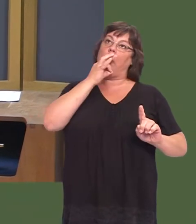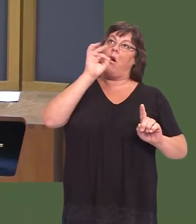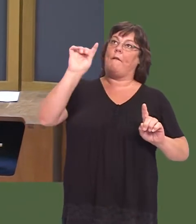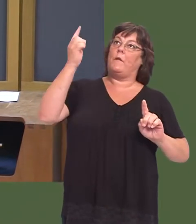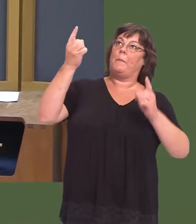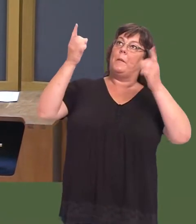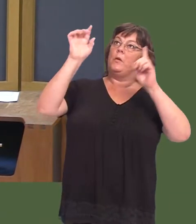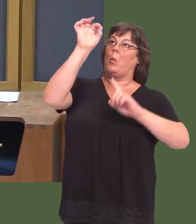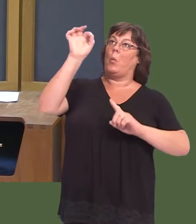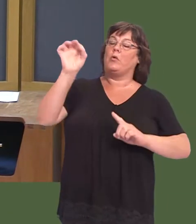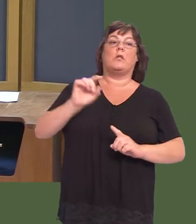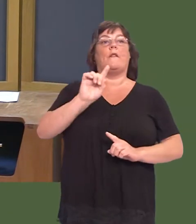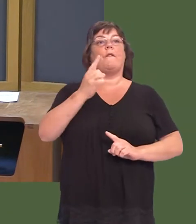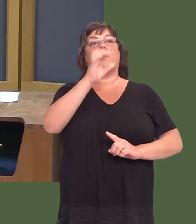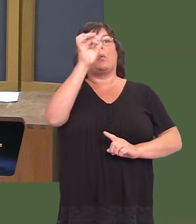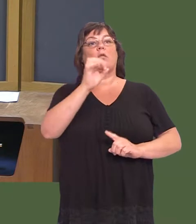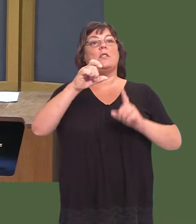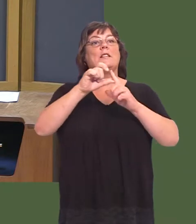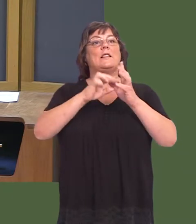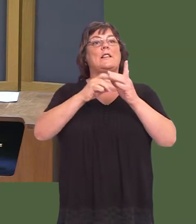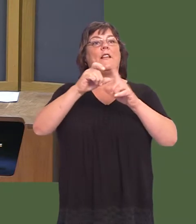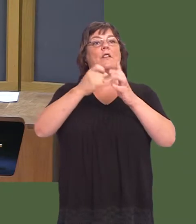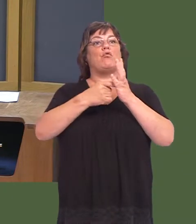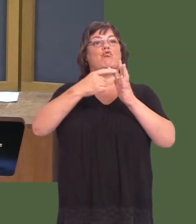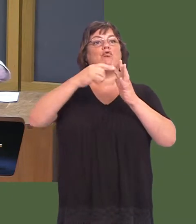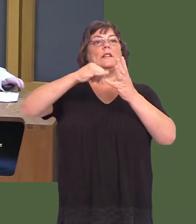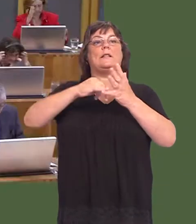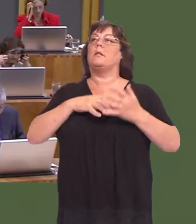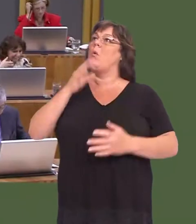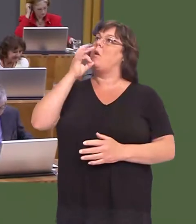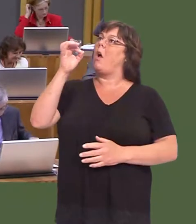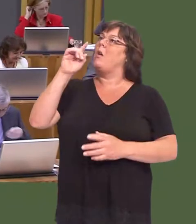Will the First Minister make a statement on the discussions held between the Welsh Government